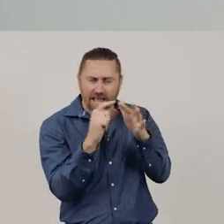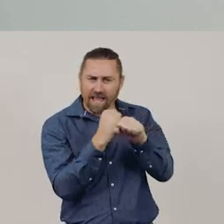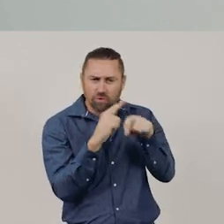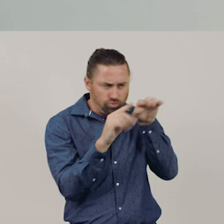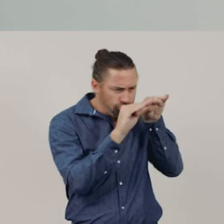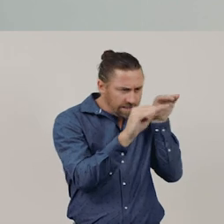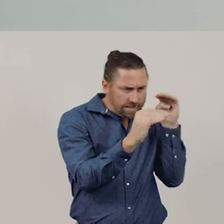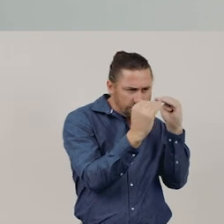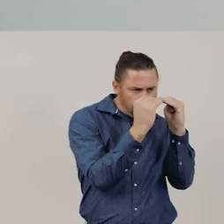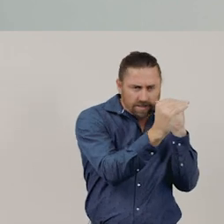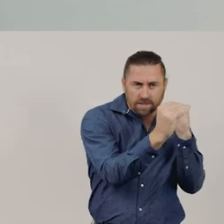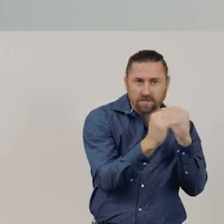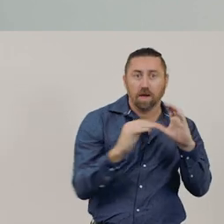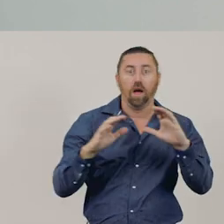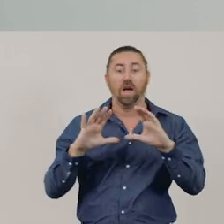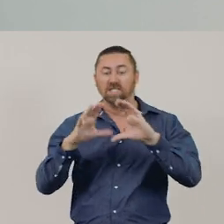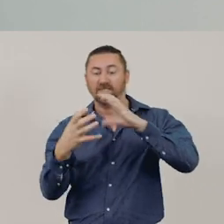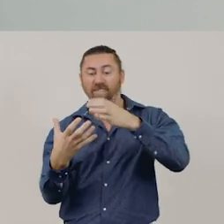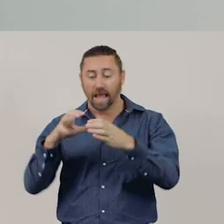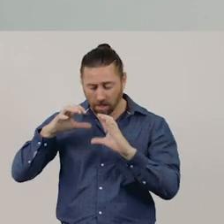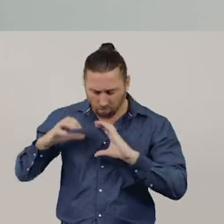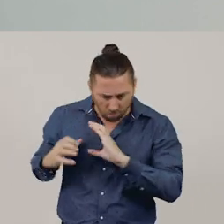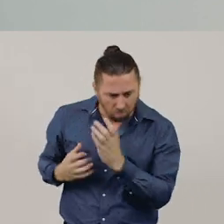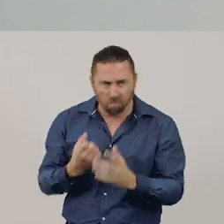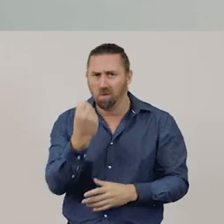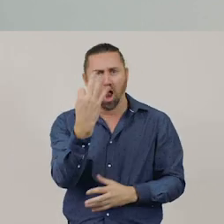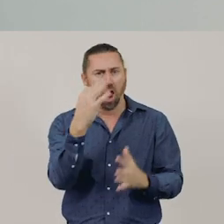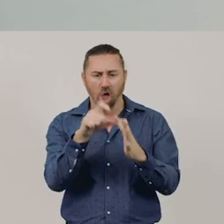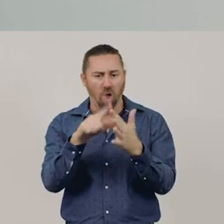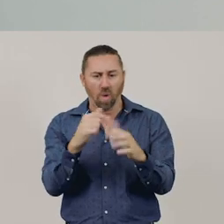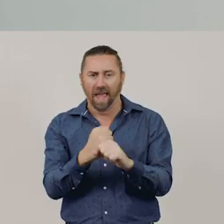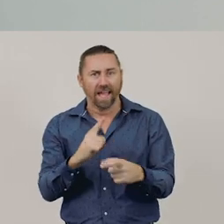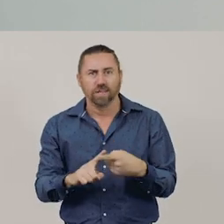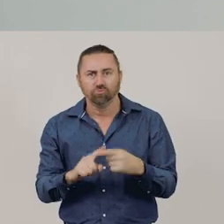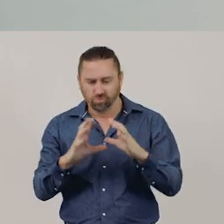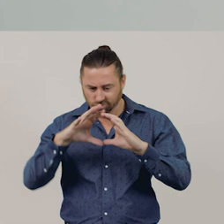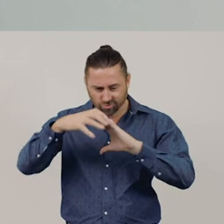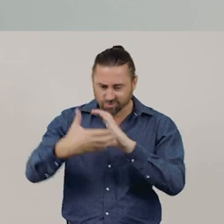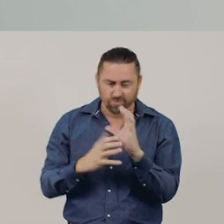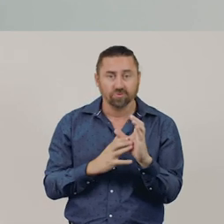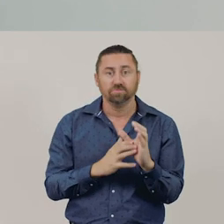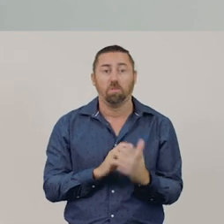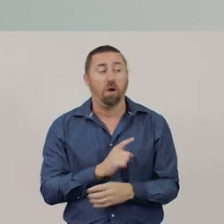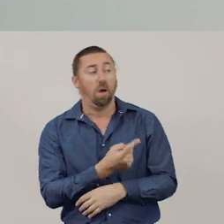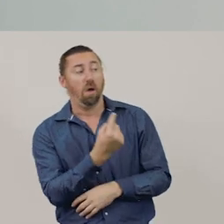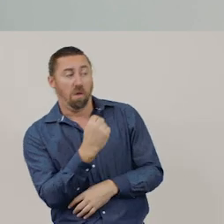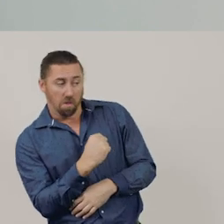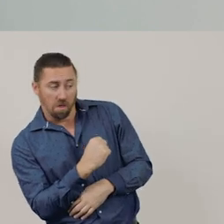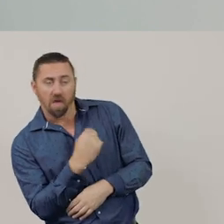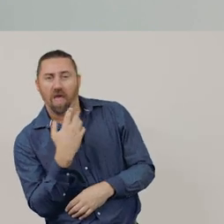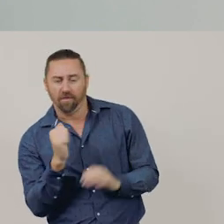The sphere has no edges. And both of these have curved edges.